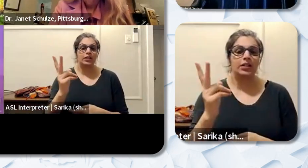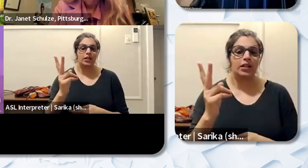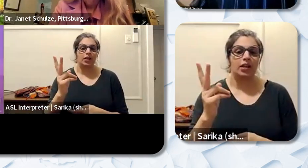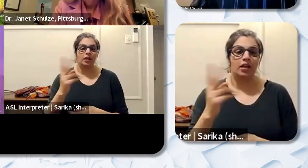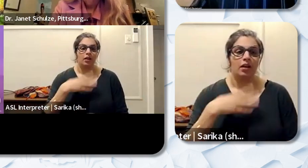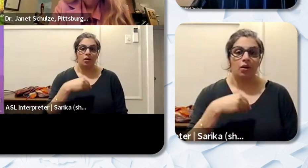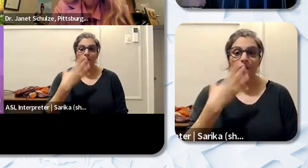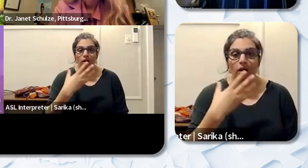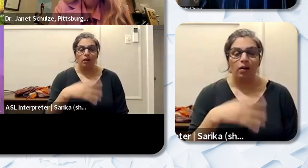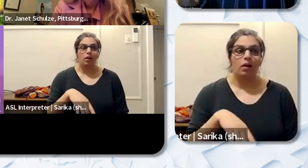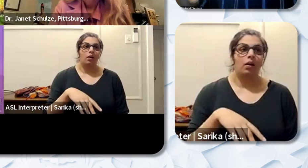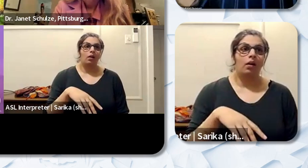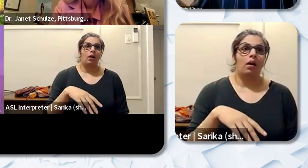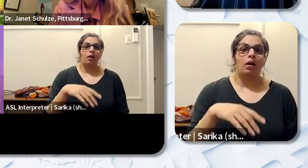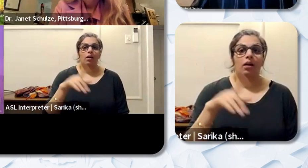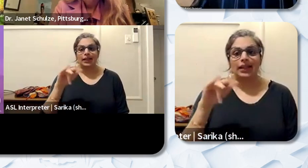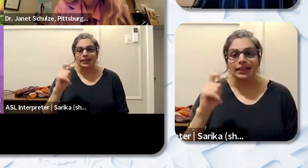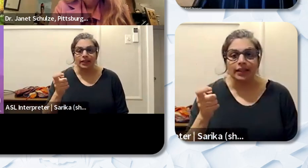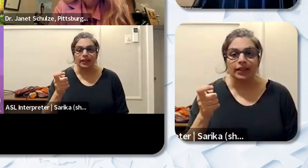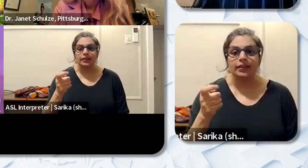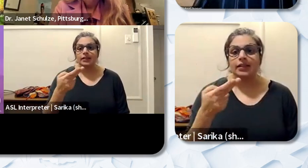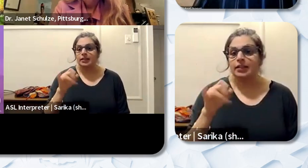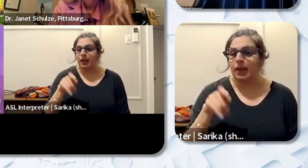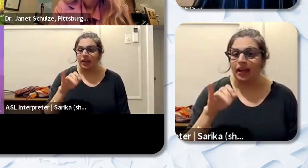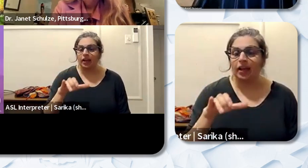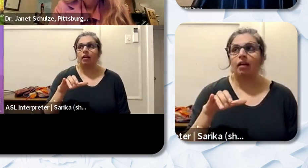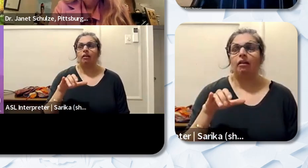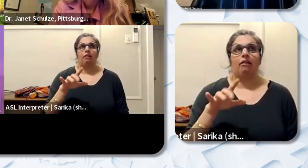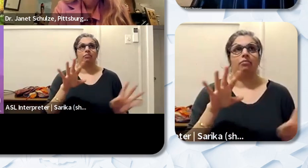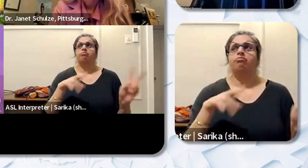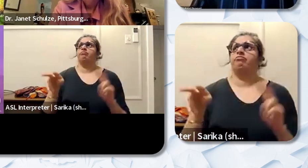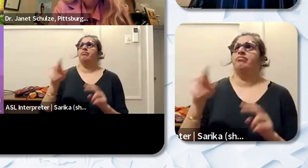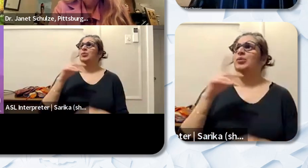peers my Hispanic peers just have these really cool hairstyles but knowing that that I I would